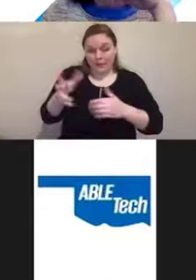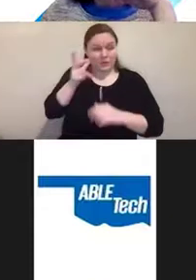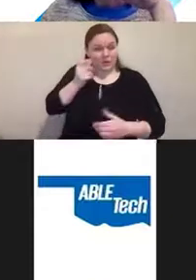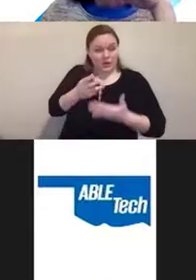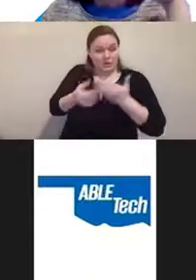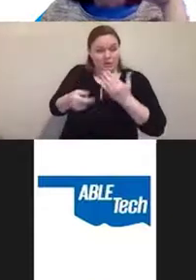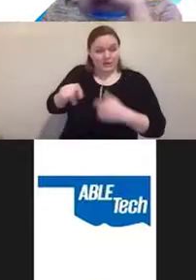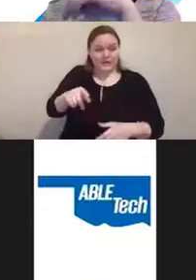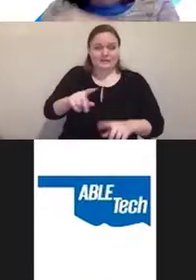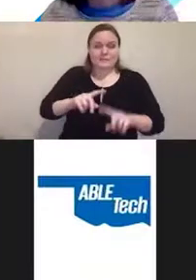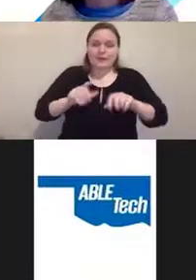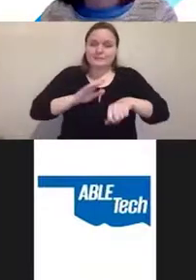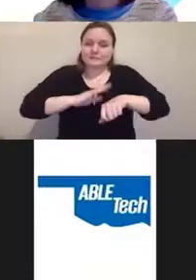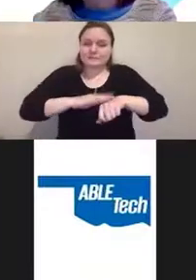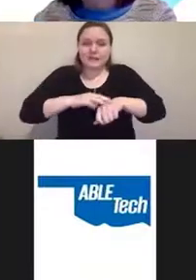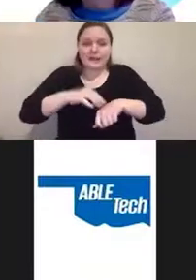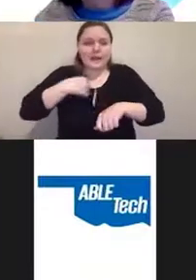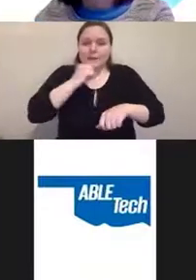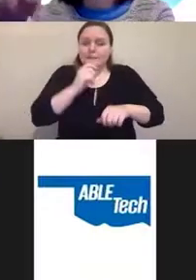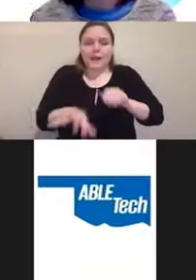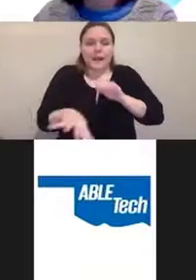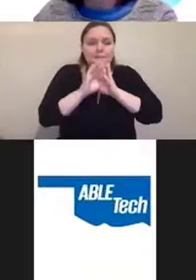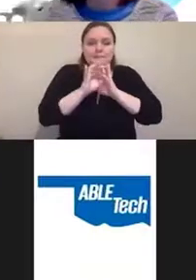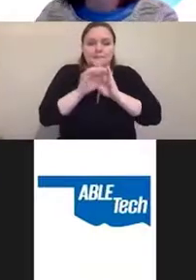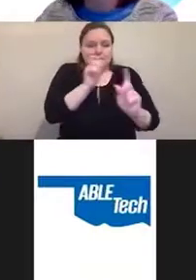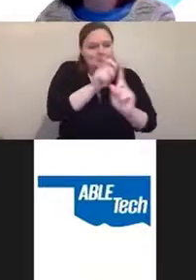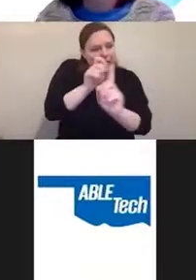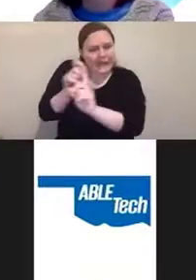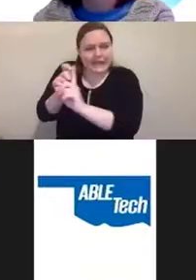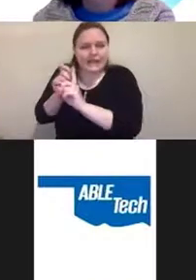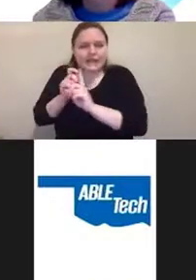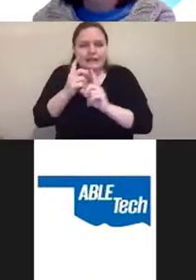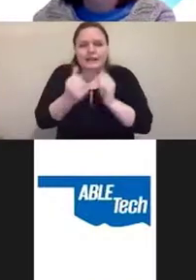I'm not picking on any one of these companies individually.